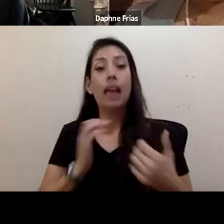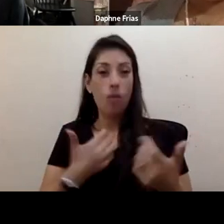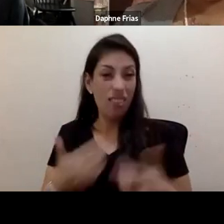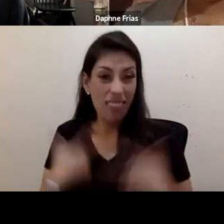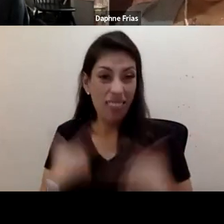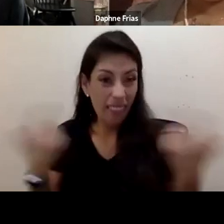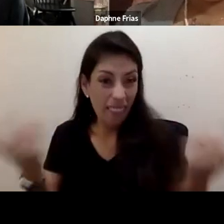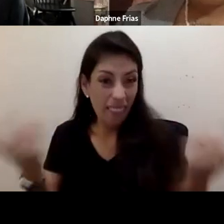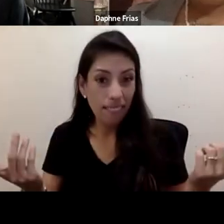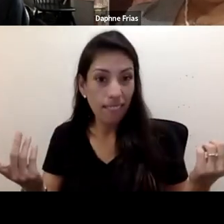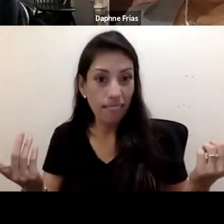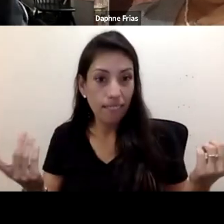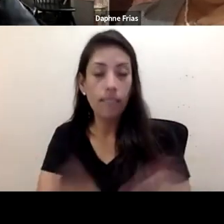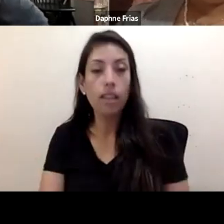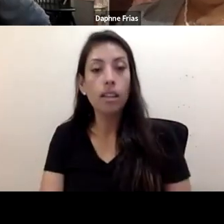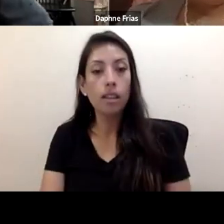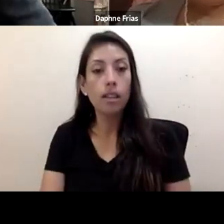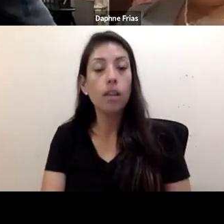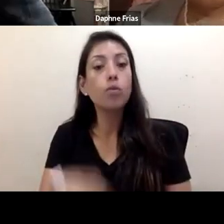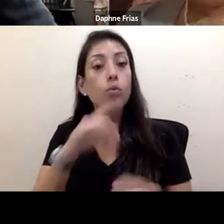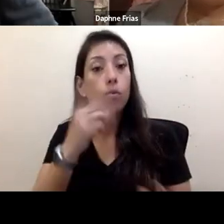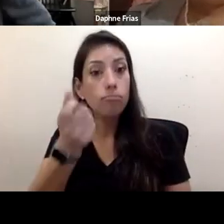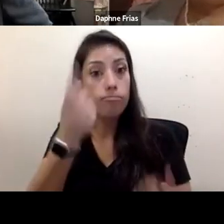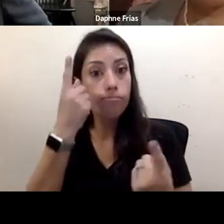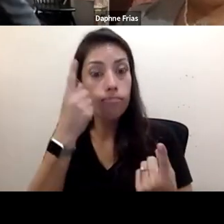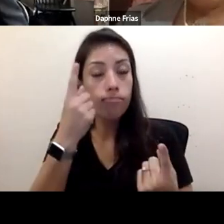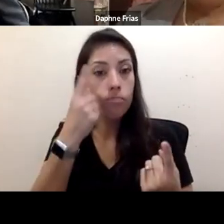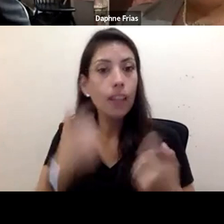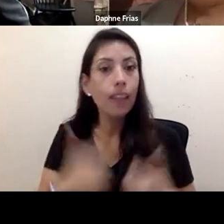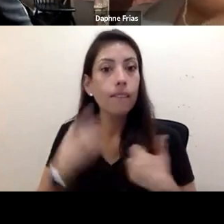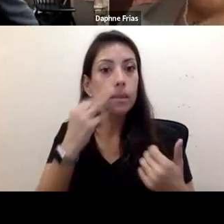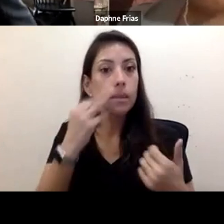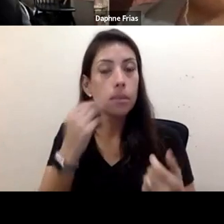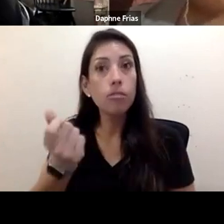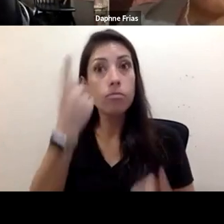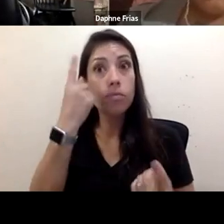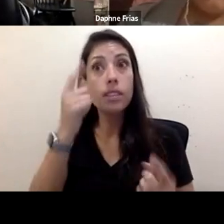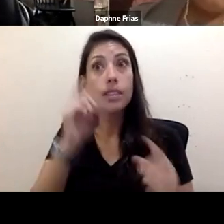To understand the lived experience of disability is to understand the society doesn't want us to be here,